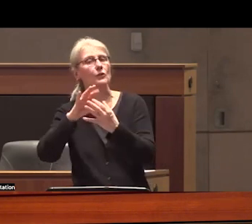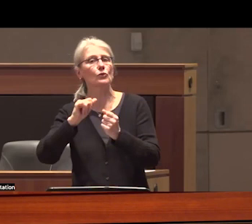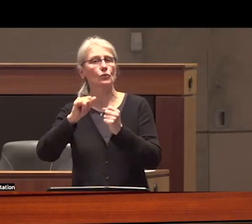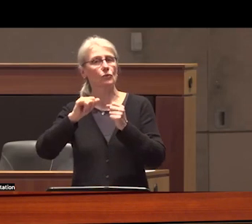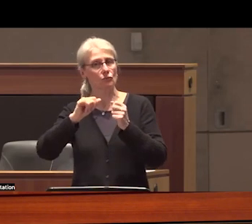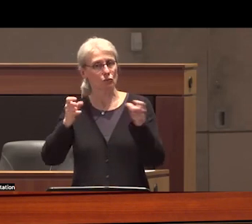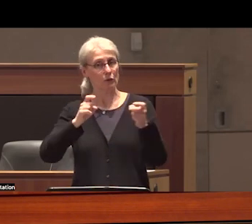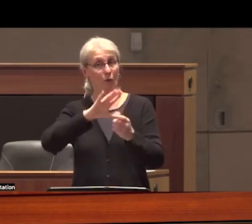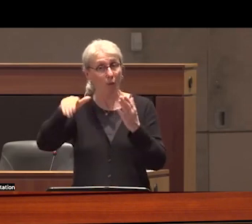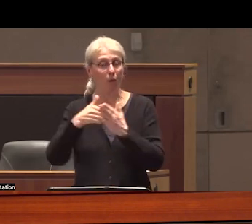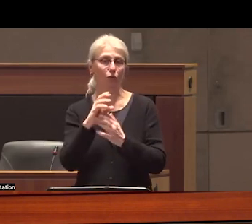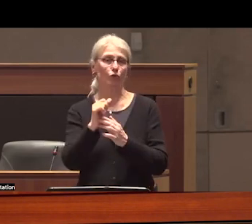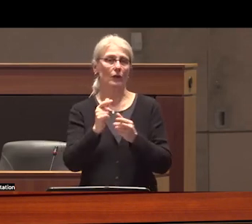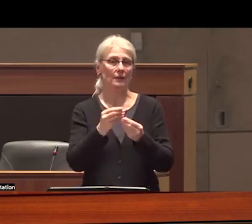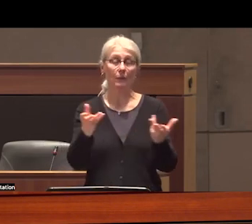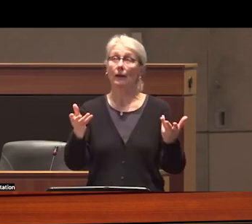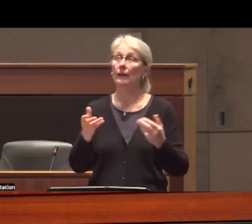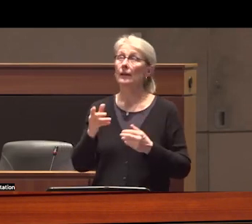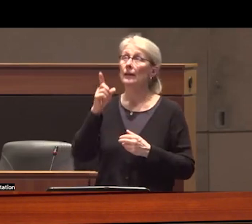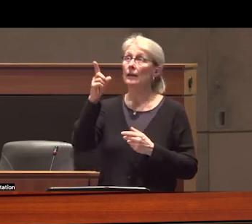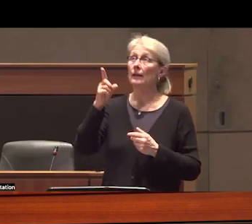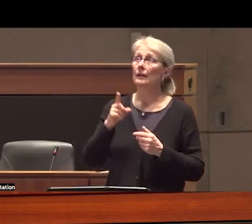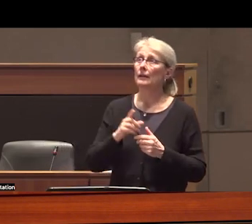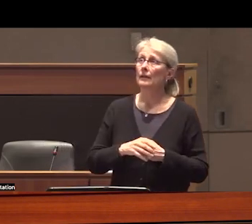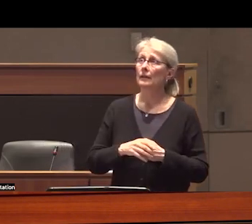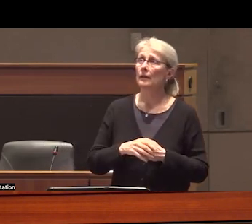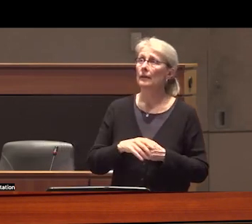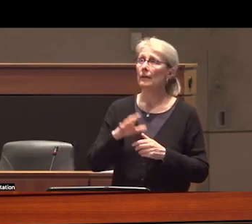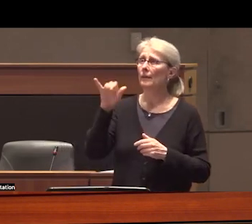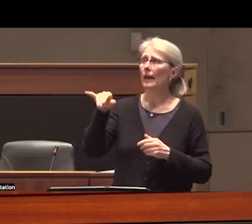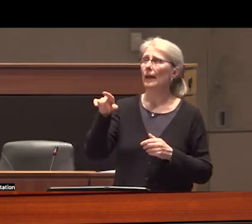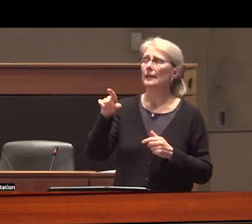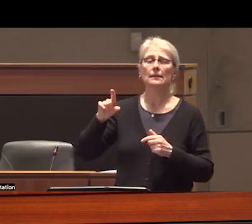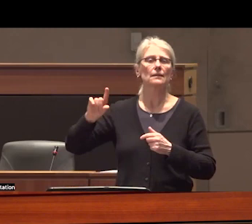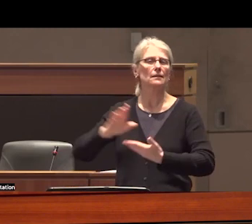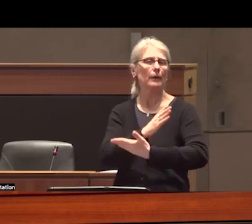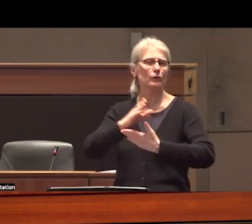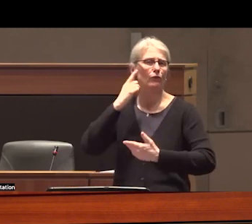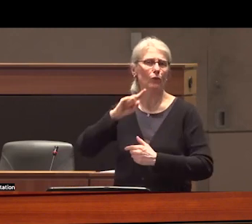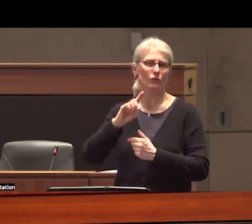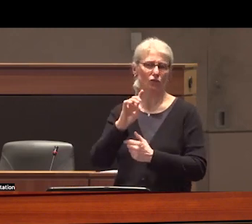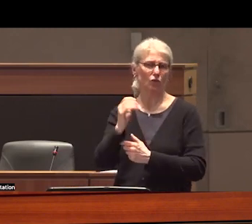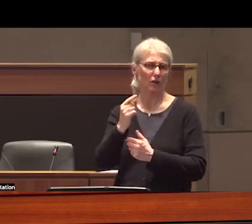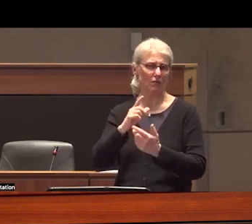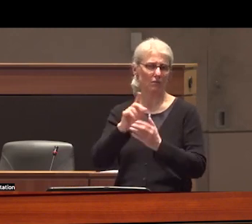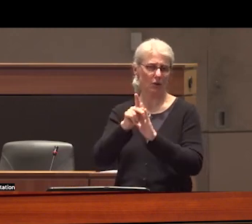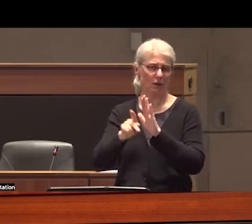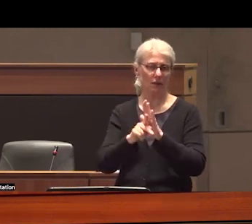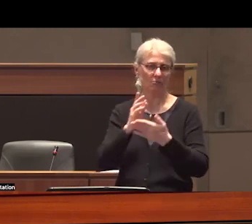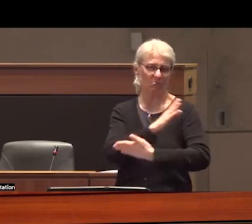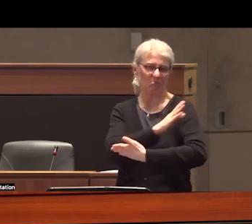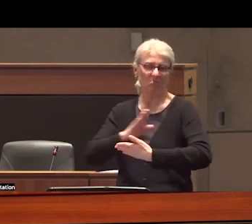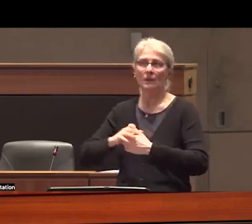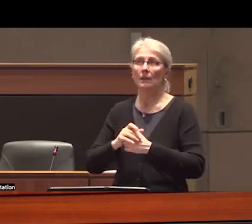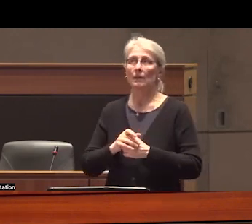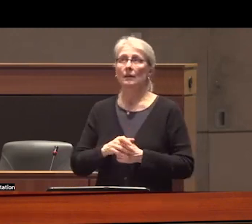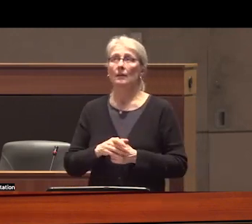Supply to close this is a regulatory Spectrum for drug policy on one end of the spectrum we